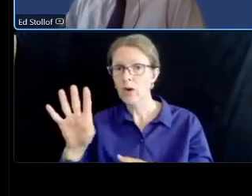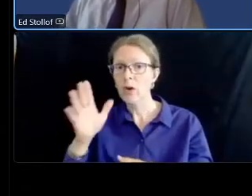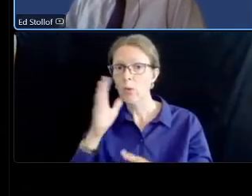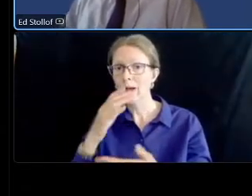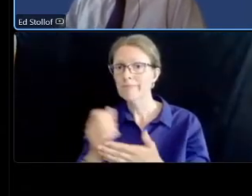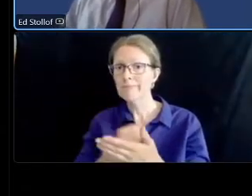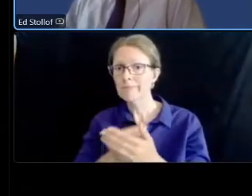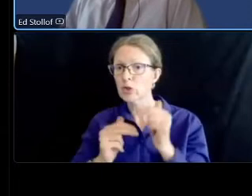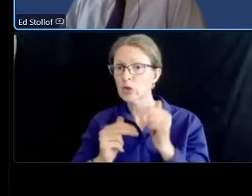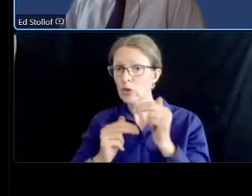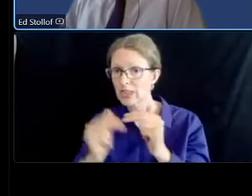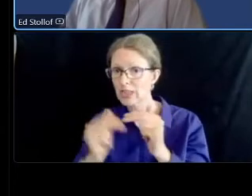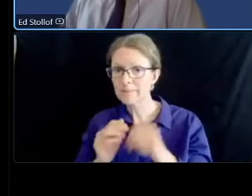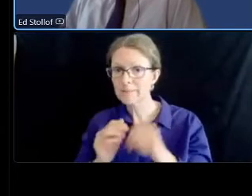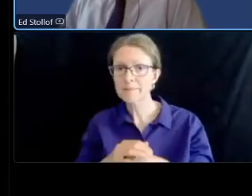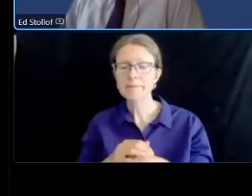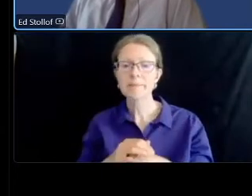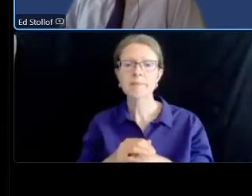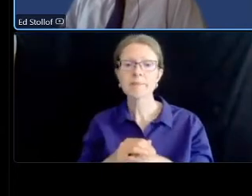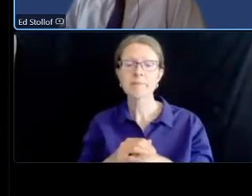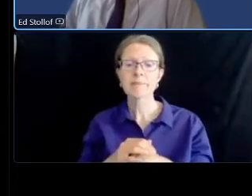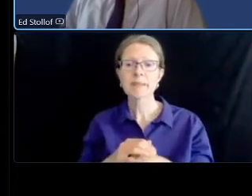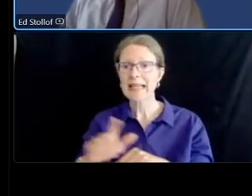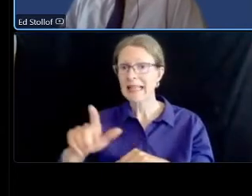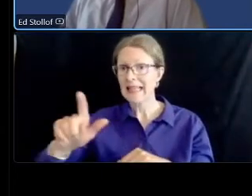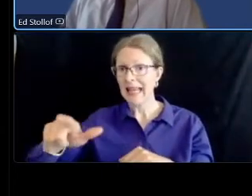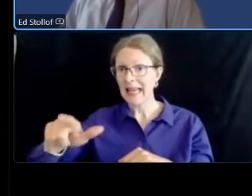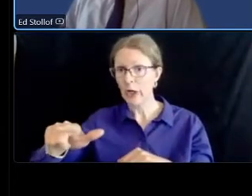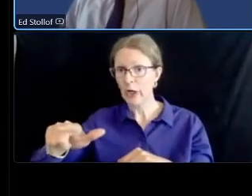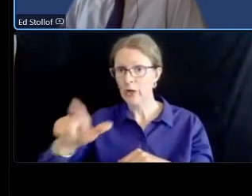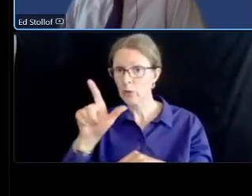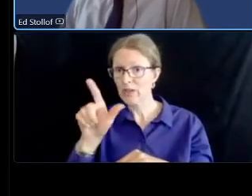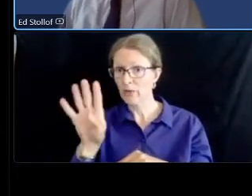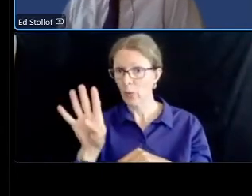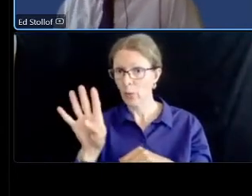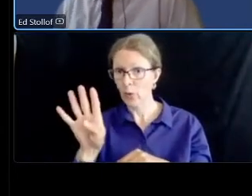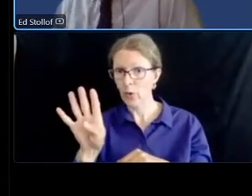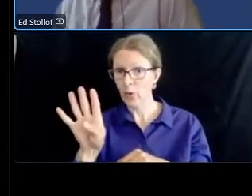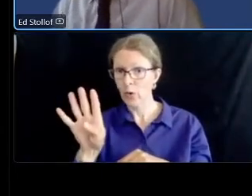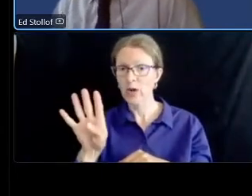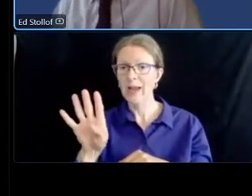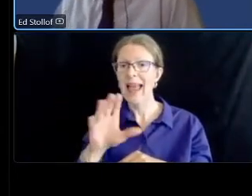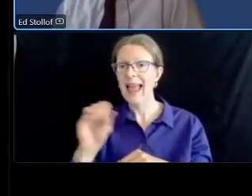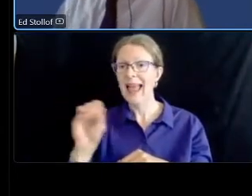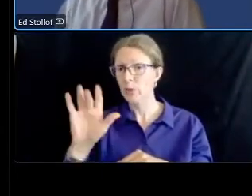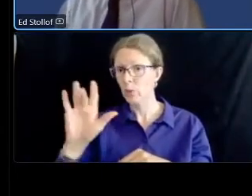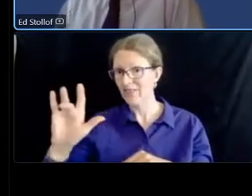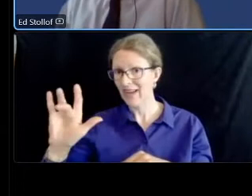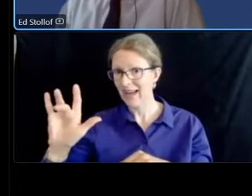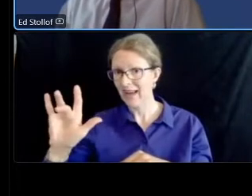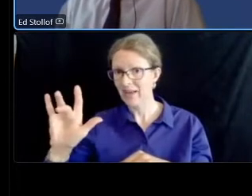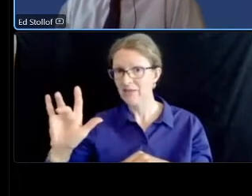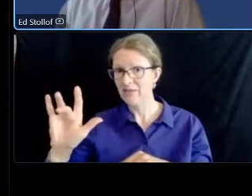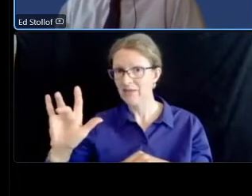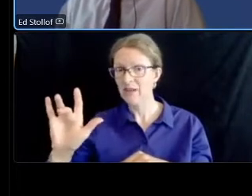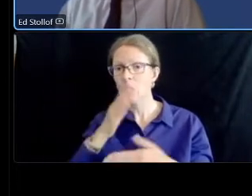account later in calendar 24 and into calendar 25 will complete construction throughout the entire